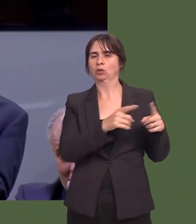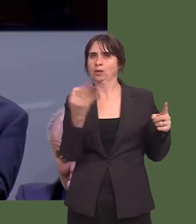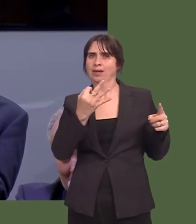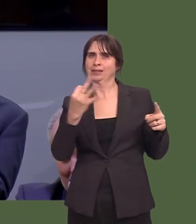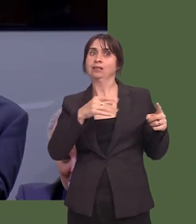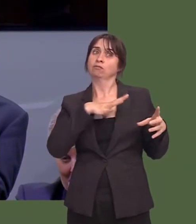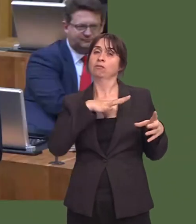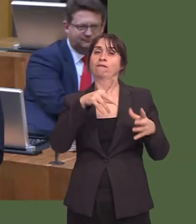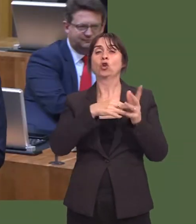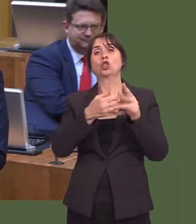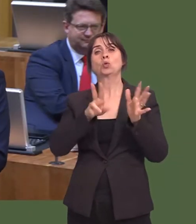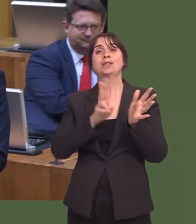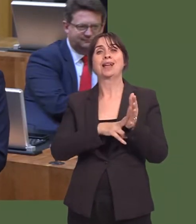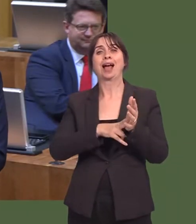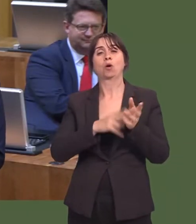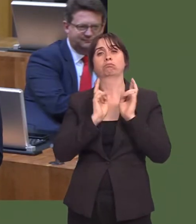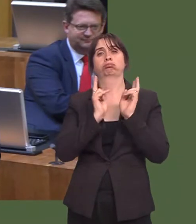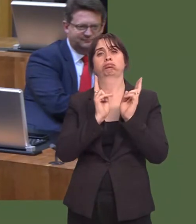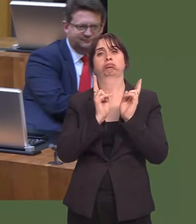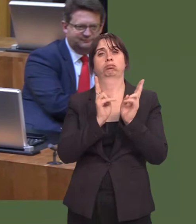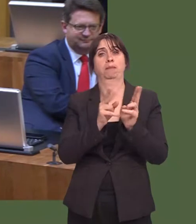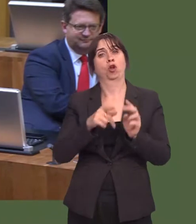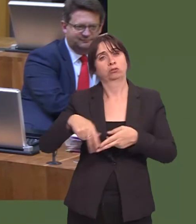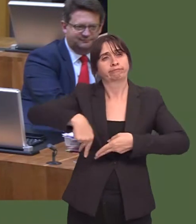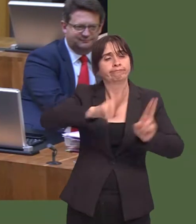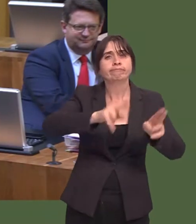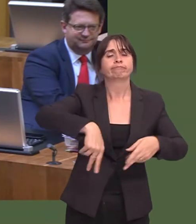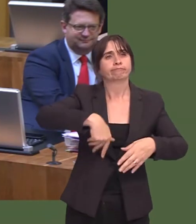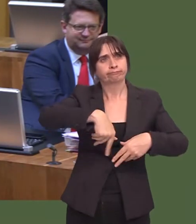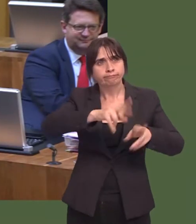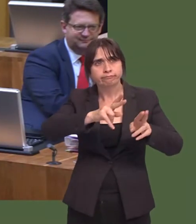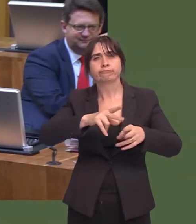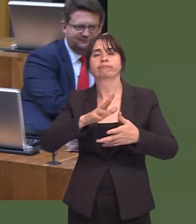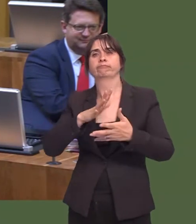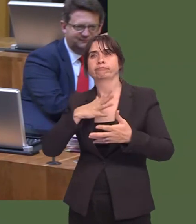options to see how we could allocate some in-year funds to the Powys active travel bid